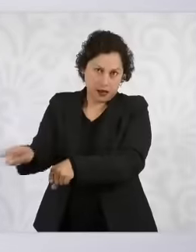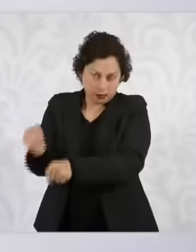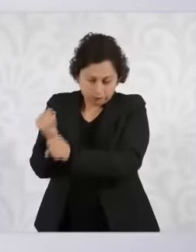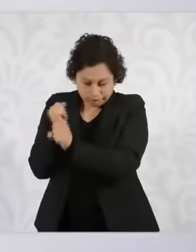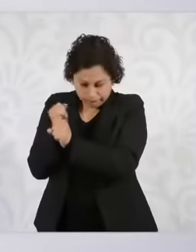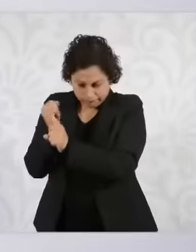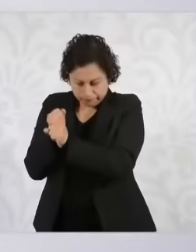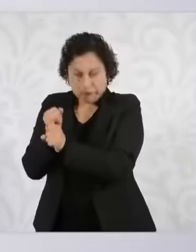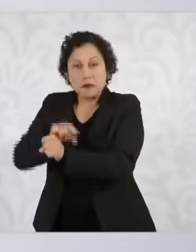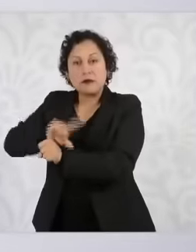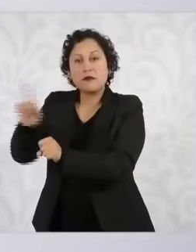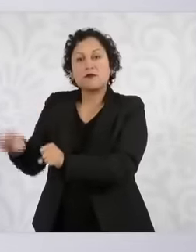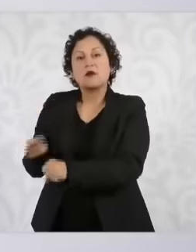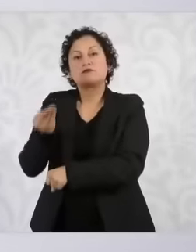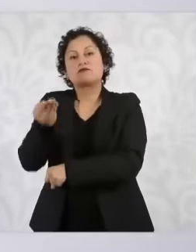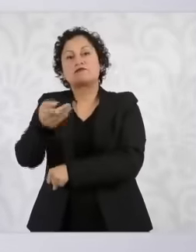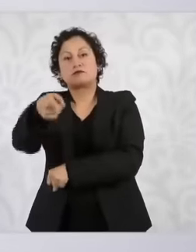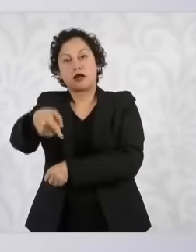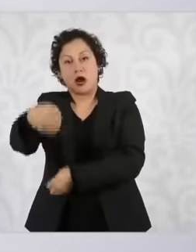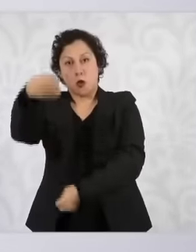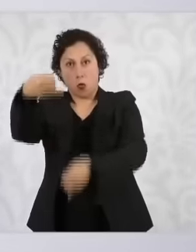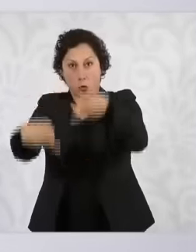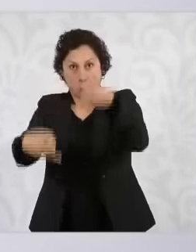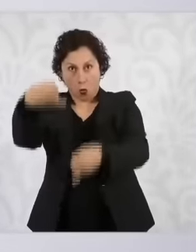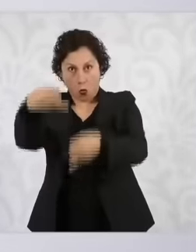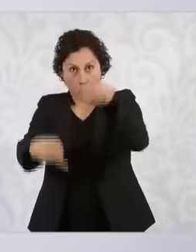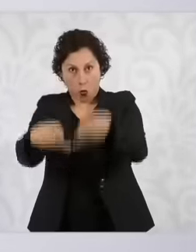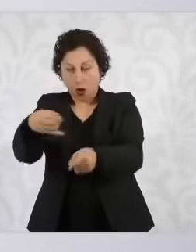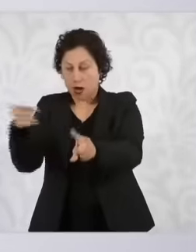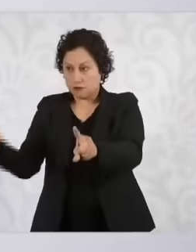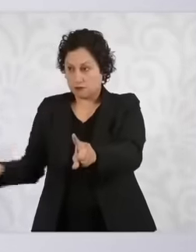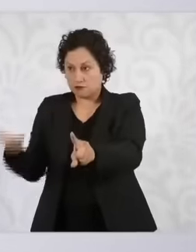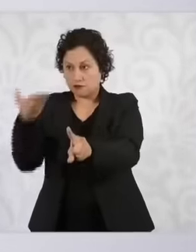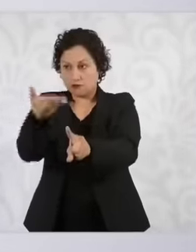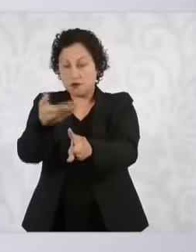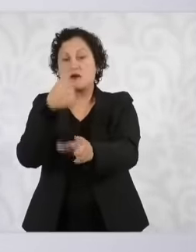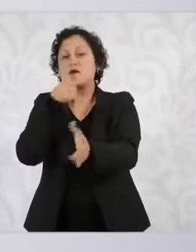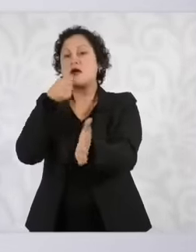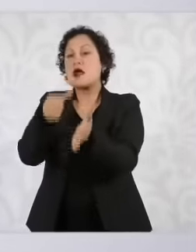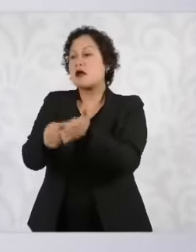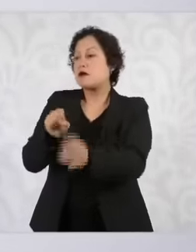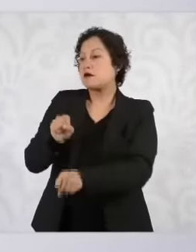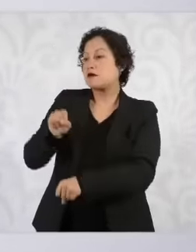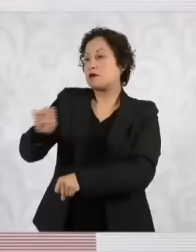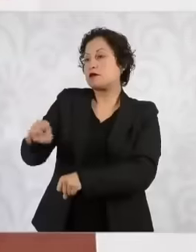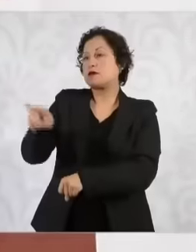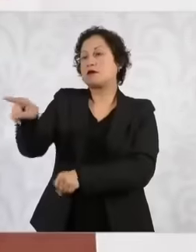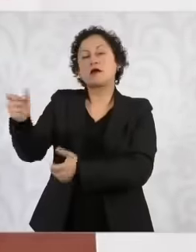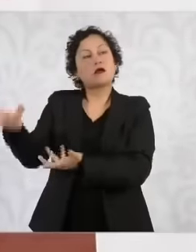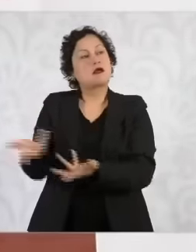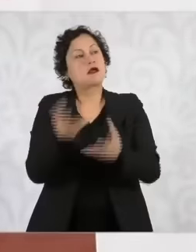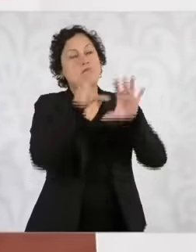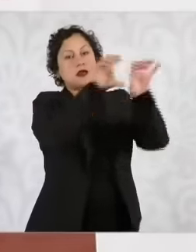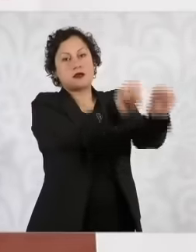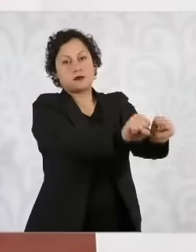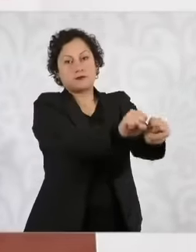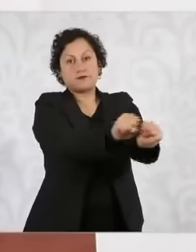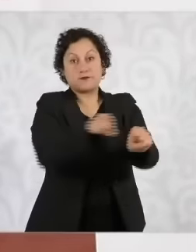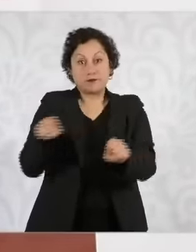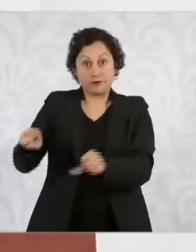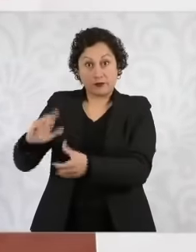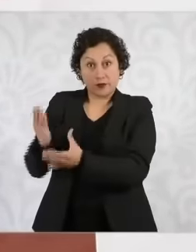, a judge to make an investigation file has to have evidence, we are